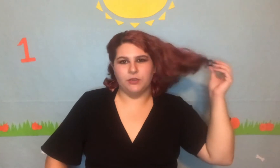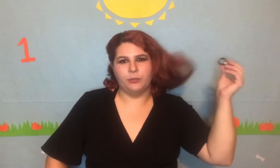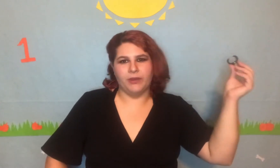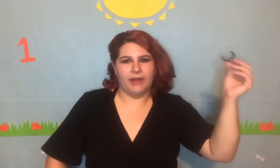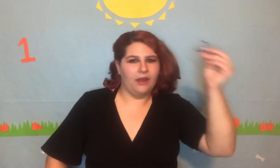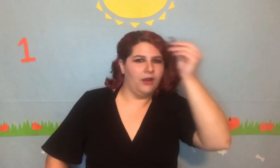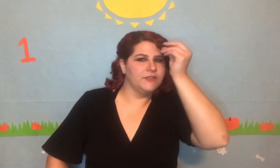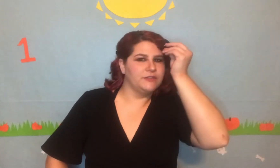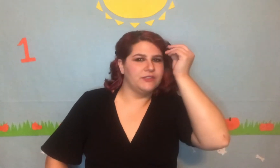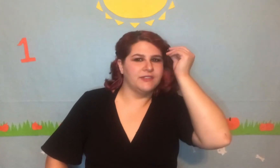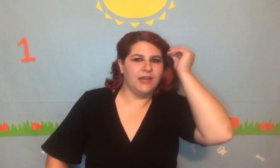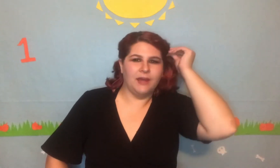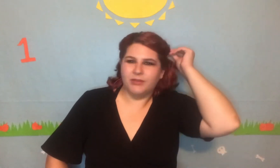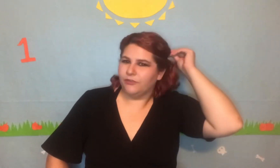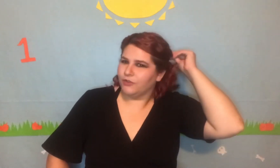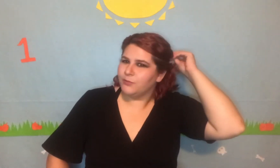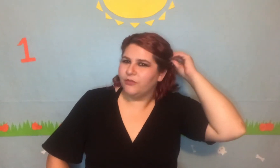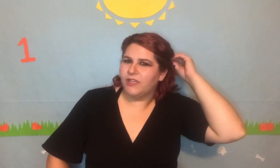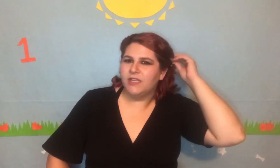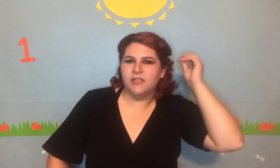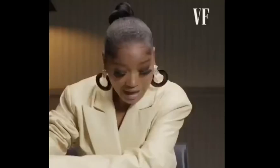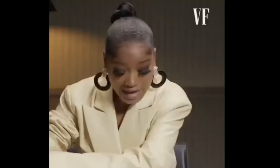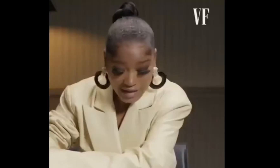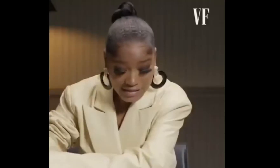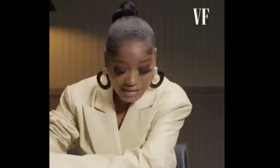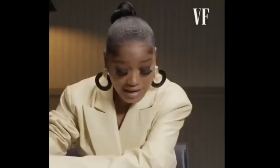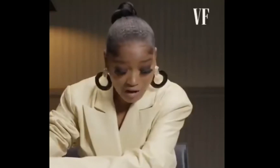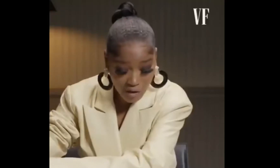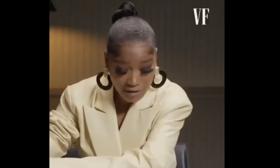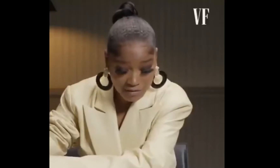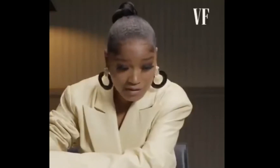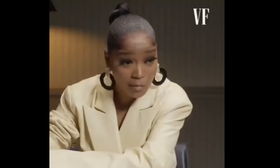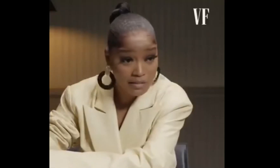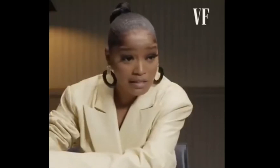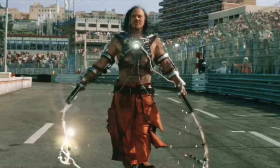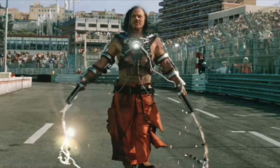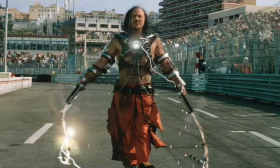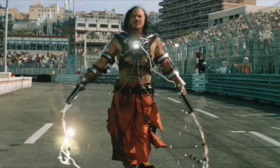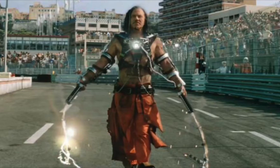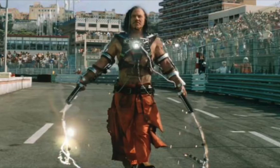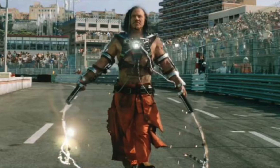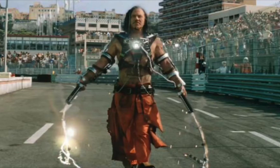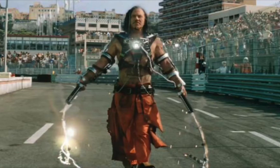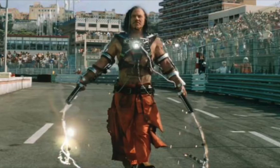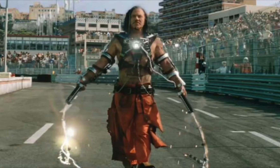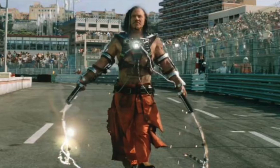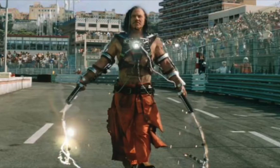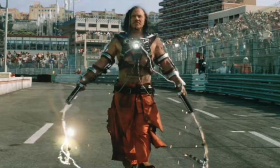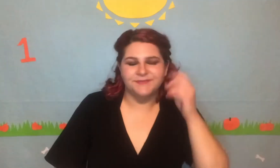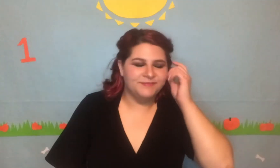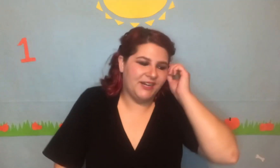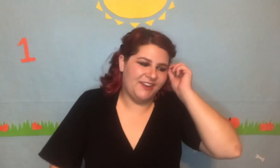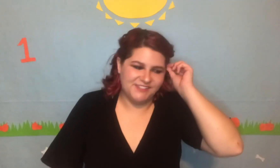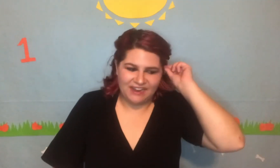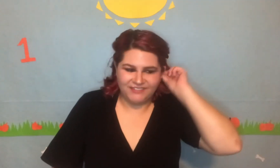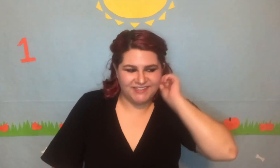but like also doesn't that happen in the first movie? "I hate to say it. I hope I don't sound ridiculous. I don't know who this man is." But I also haven't seen it